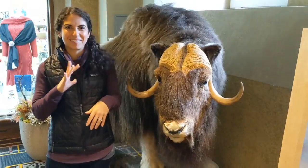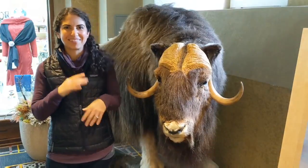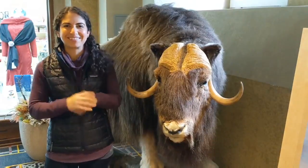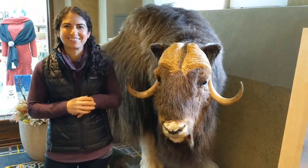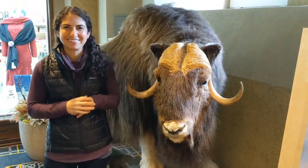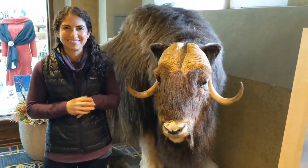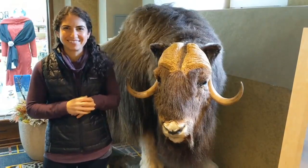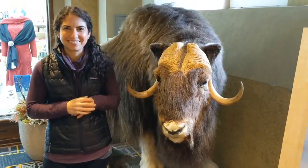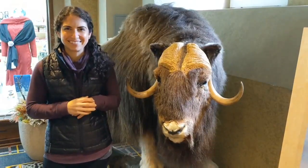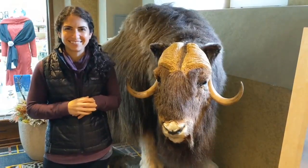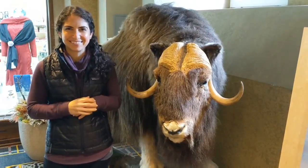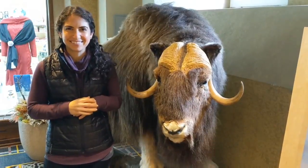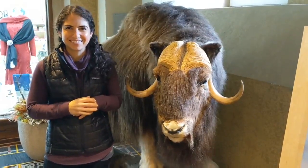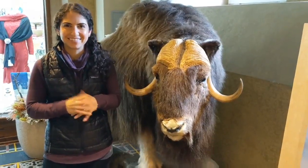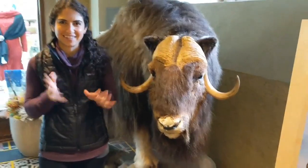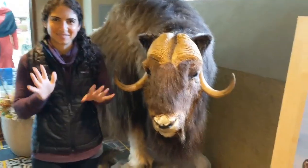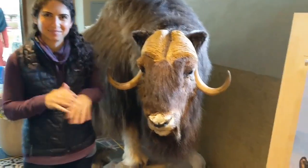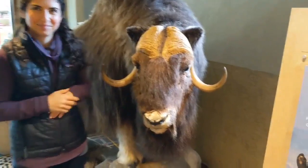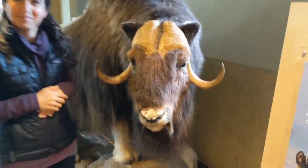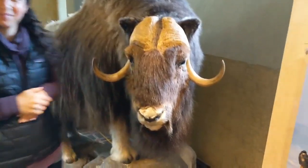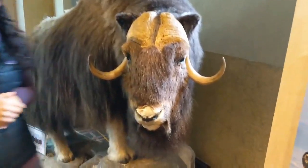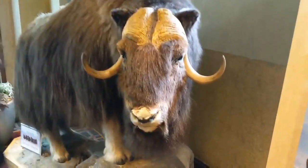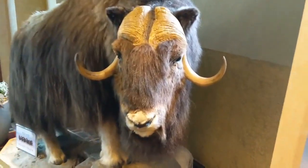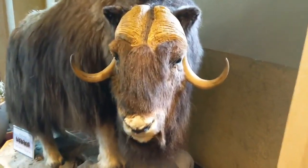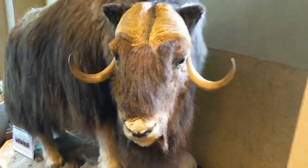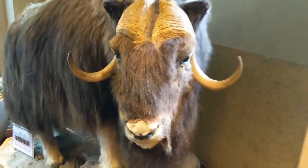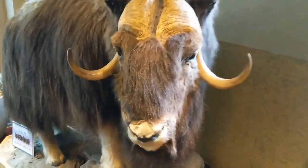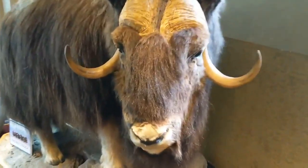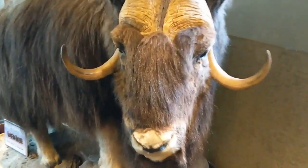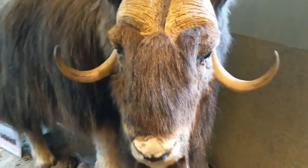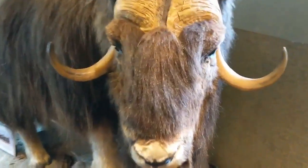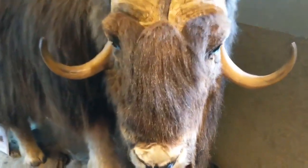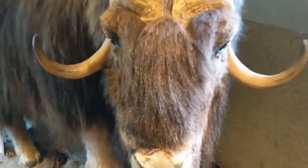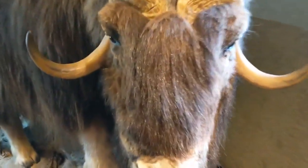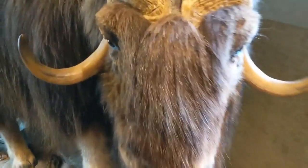Very cool. That's it! Oh, here we go.